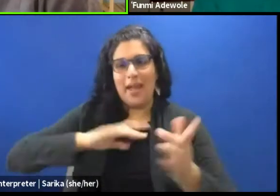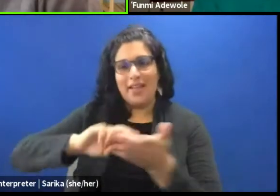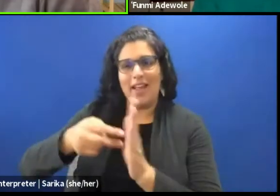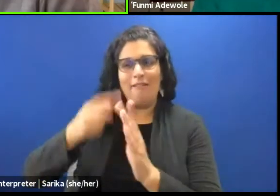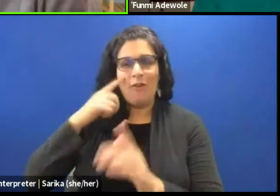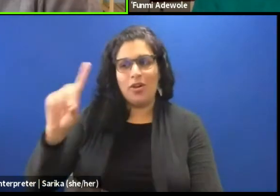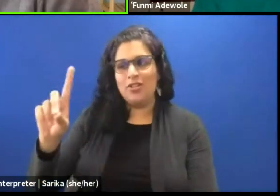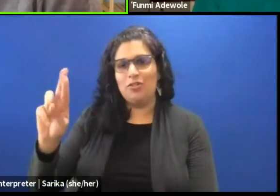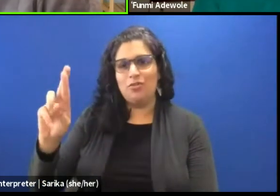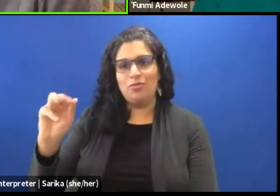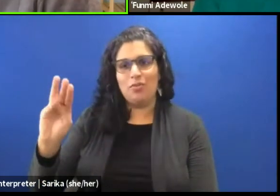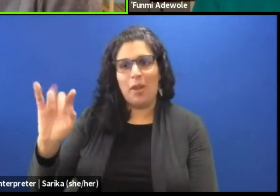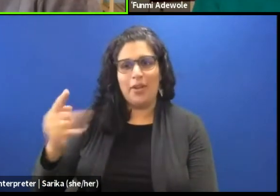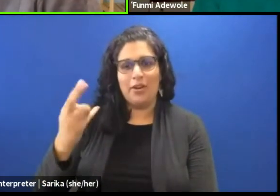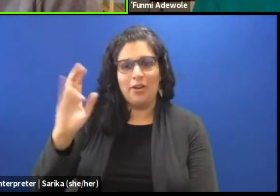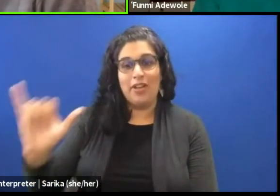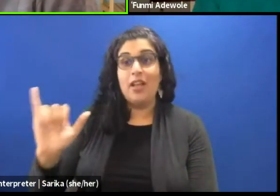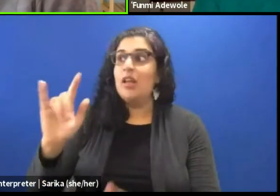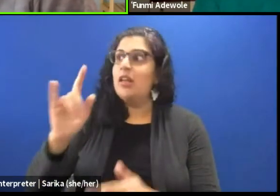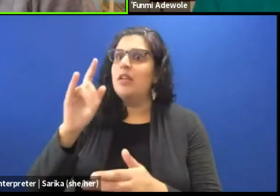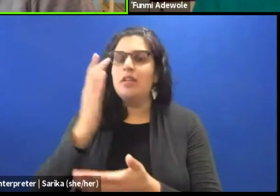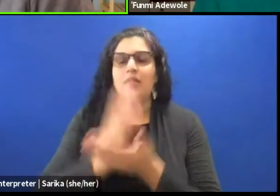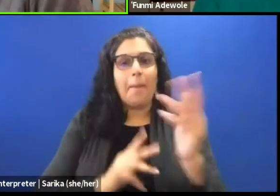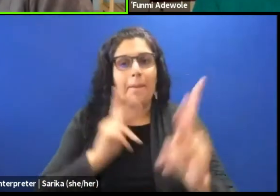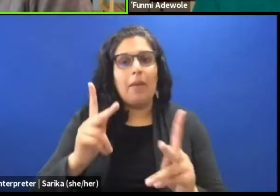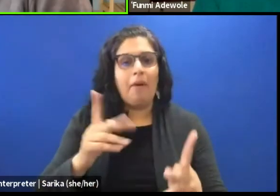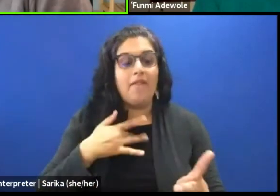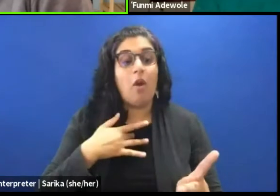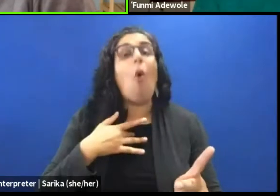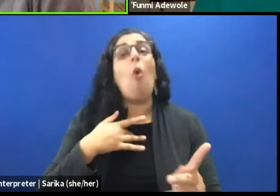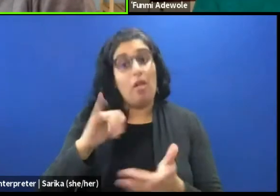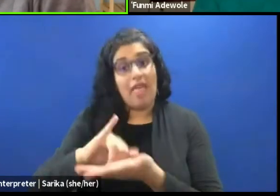Some see it as a composition, you know,